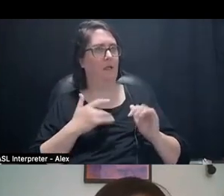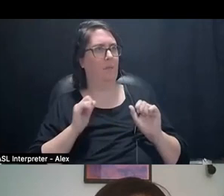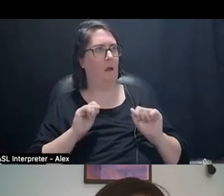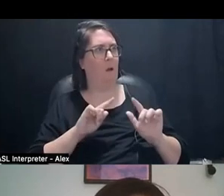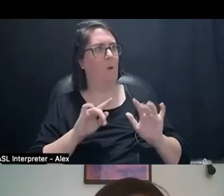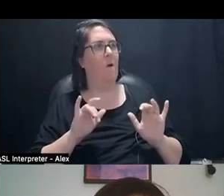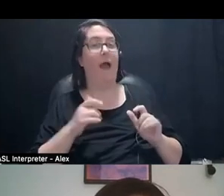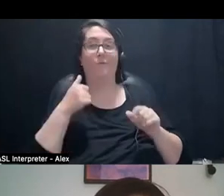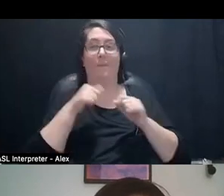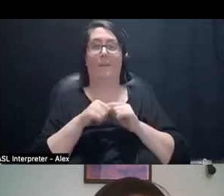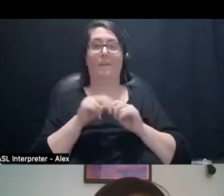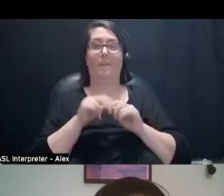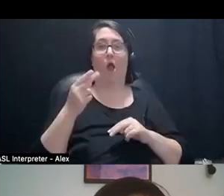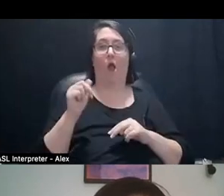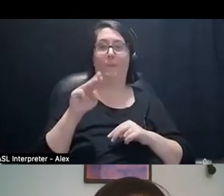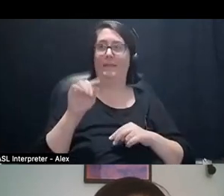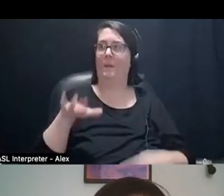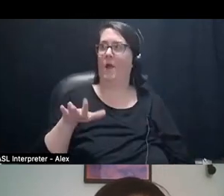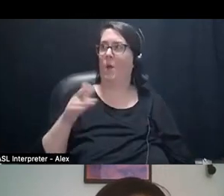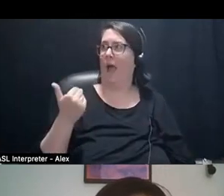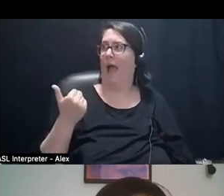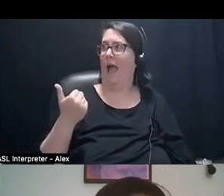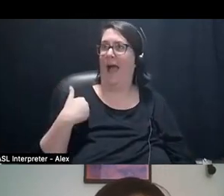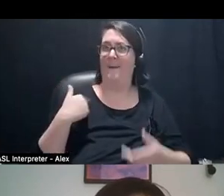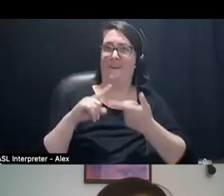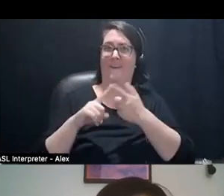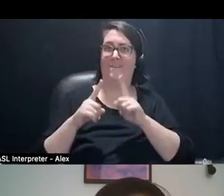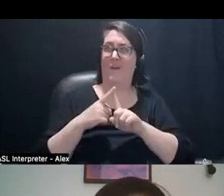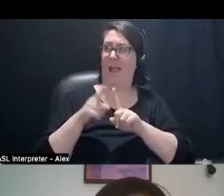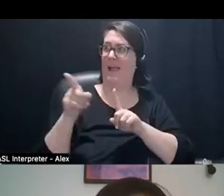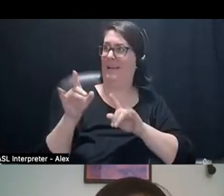I remember looking at Harmeet and I was like, Harmeet has all of these friends that are on the same page.